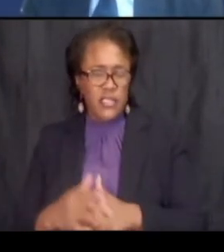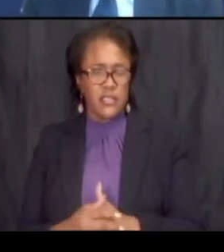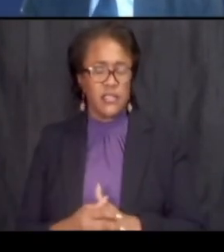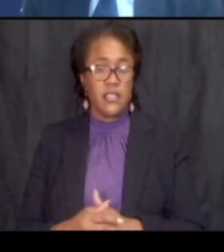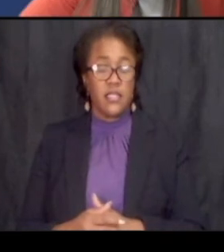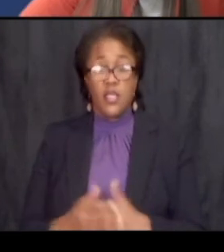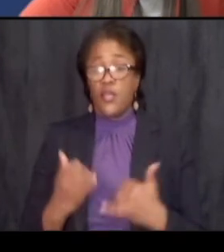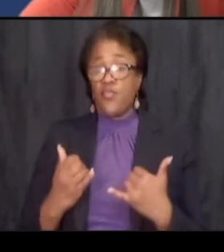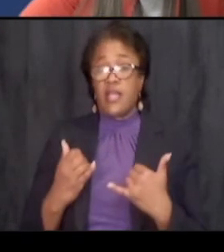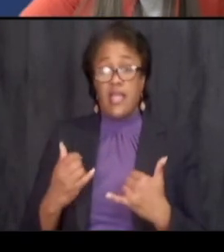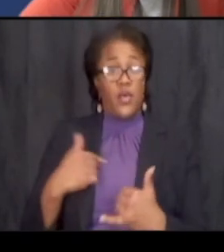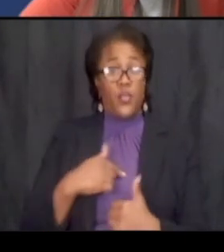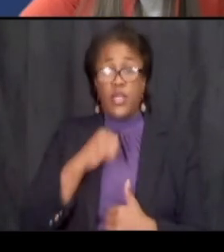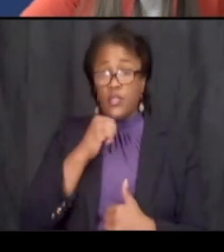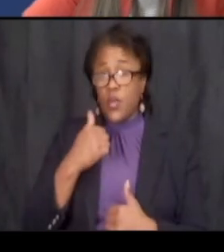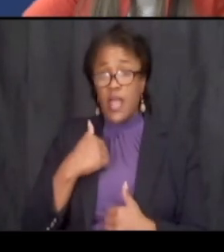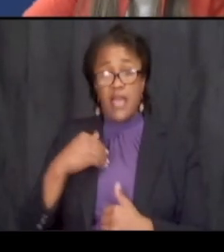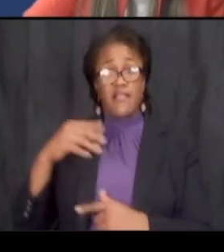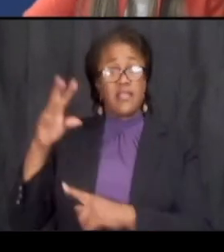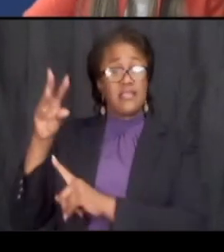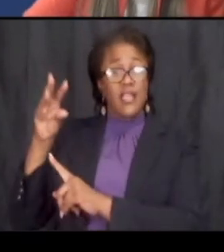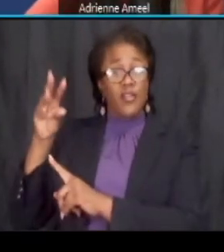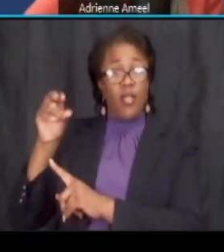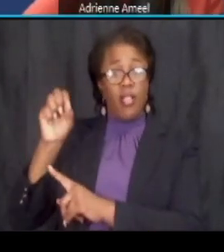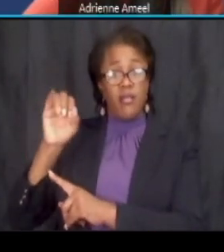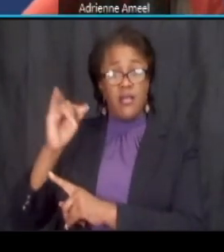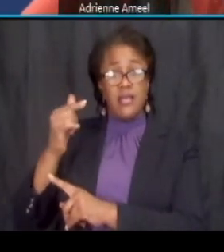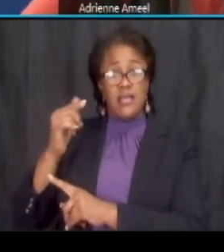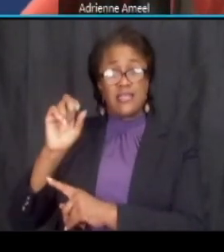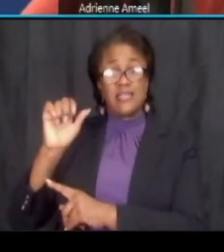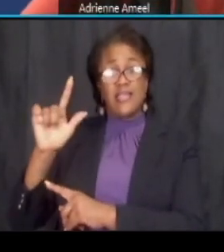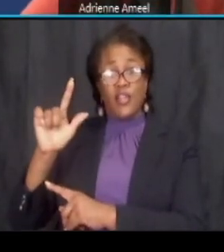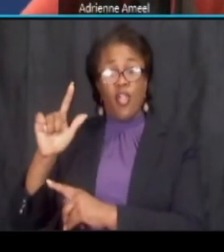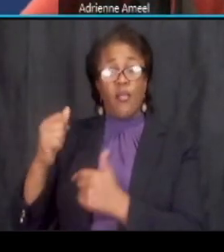not have transit signal priority to make changes of the signal timing but we will